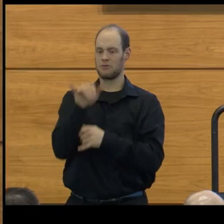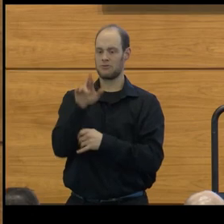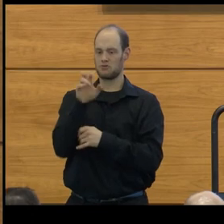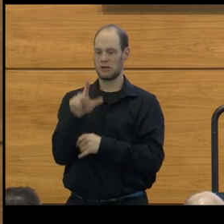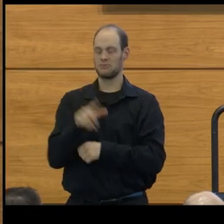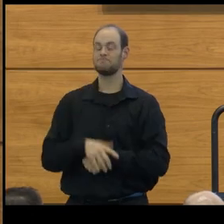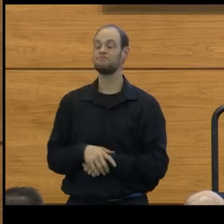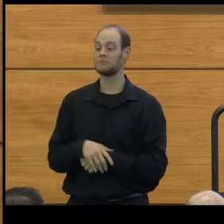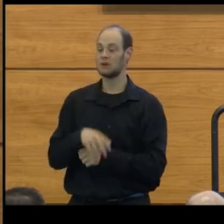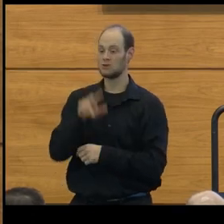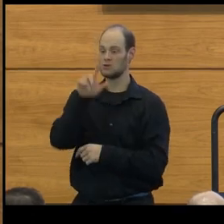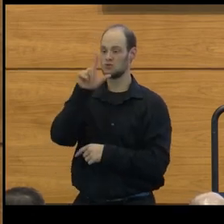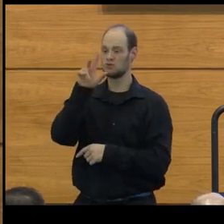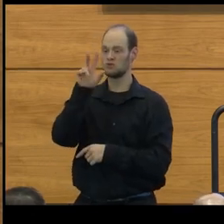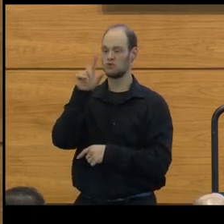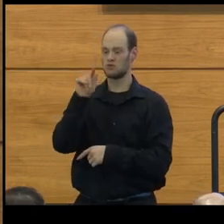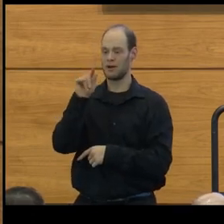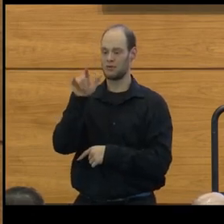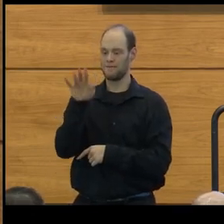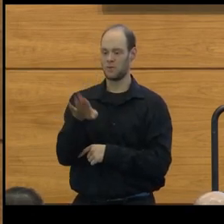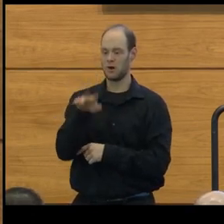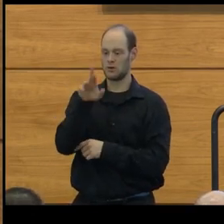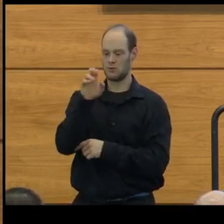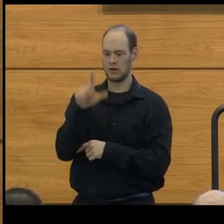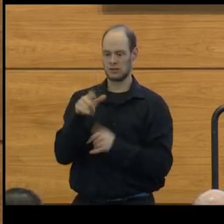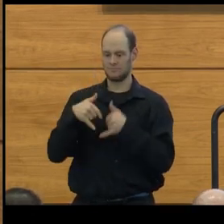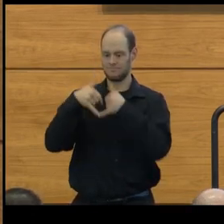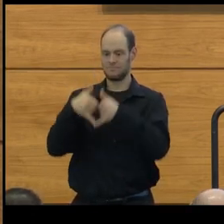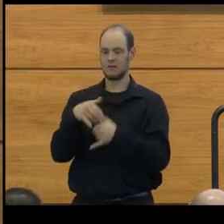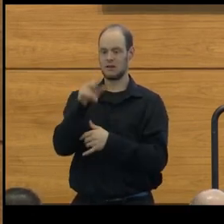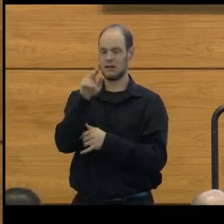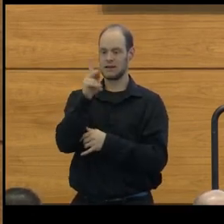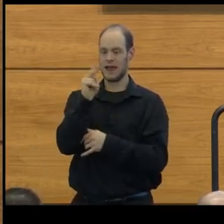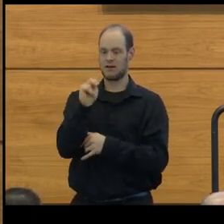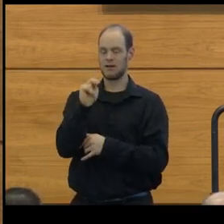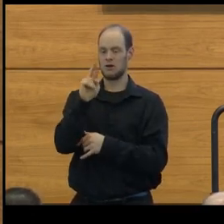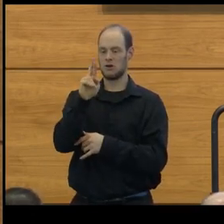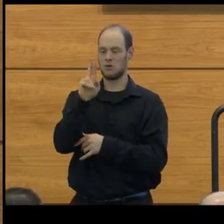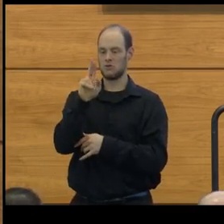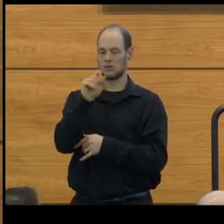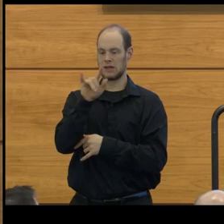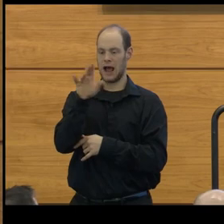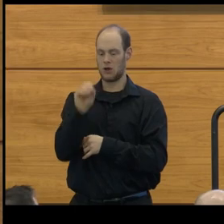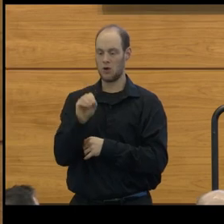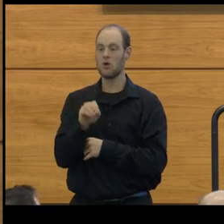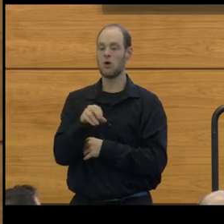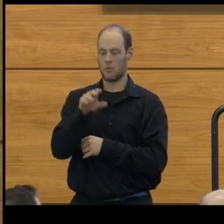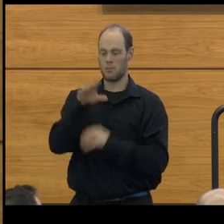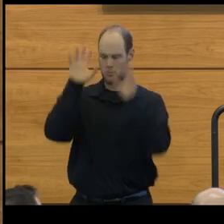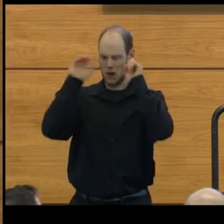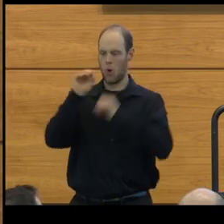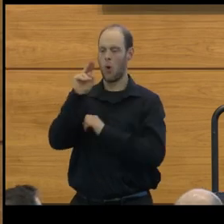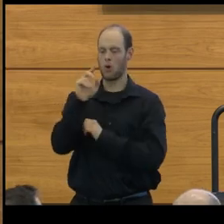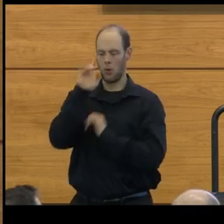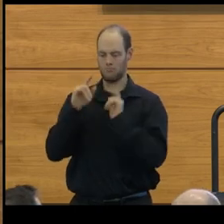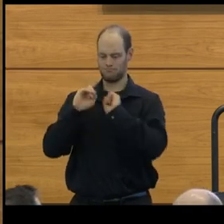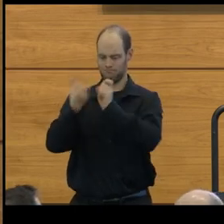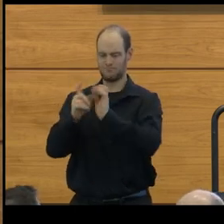The 2024 Henry Russell lecturer is Karin Muraszko, whom President Ono will introduce to you shortly.